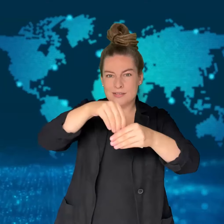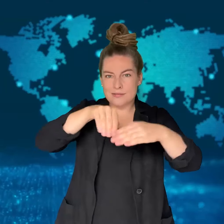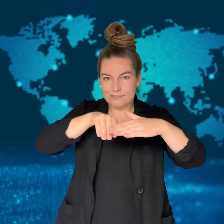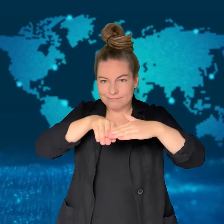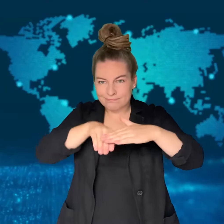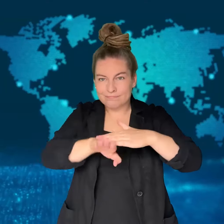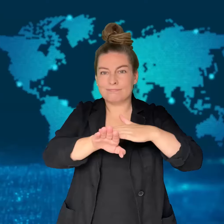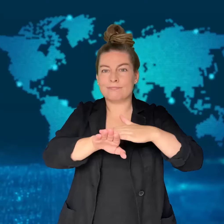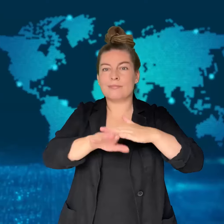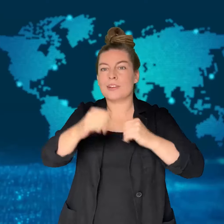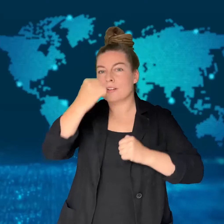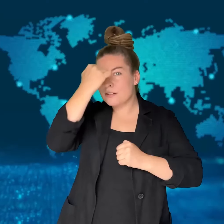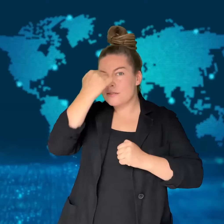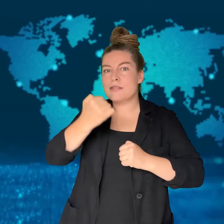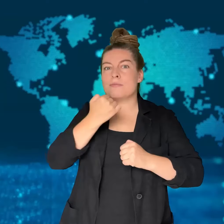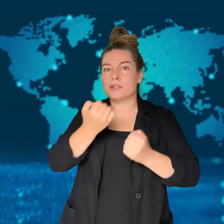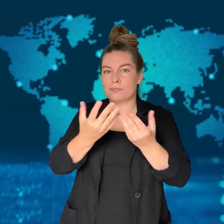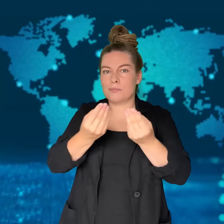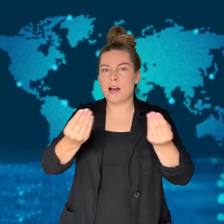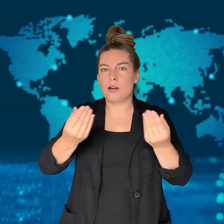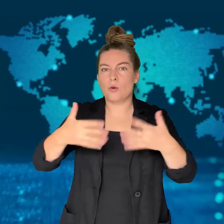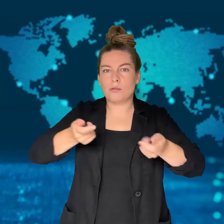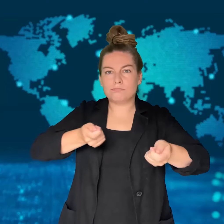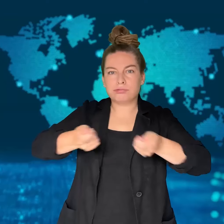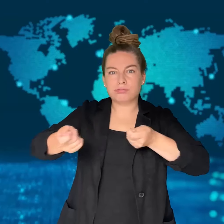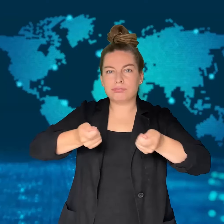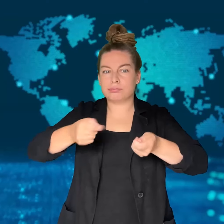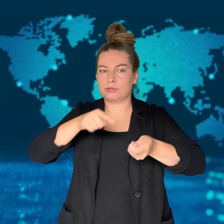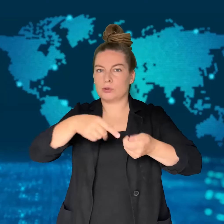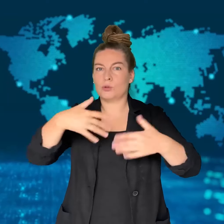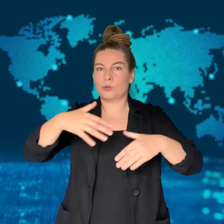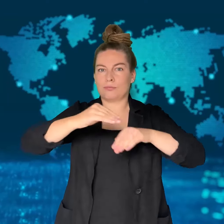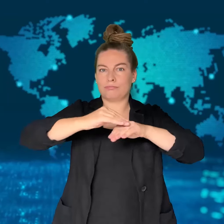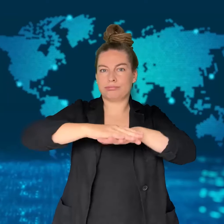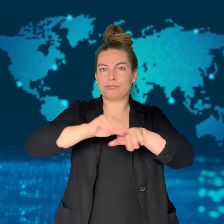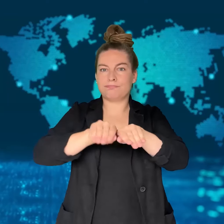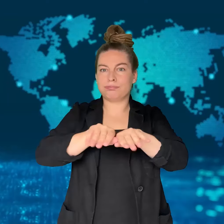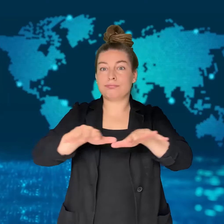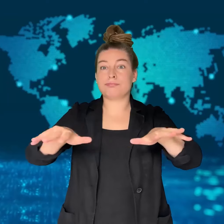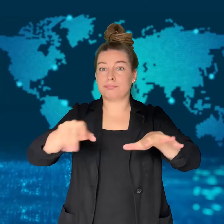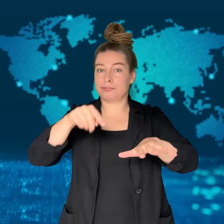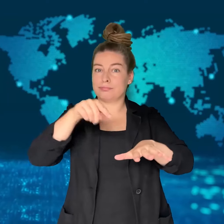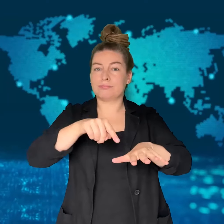is in the school and that steps were taken to